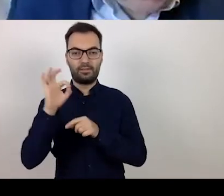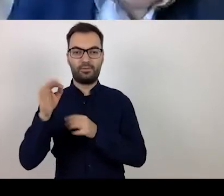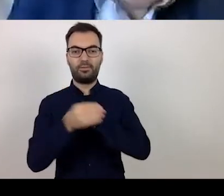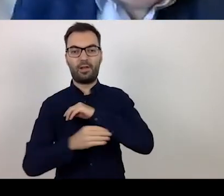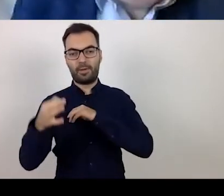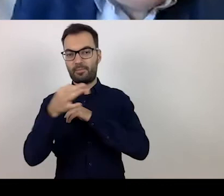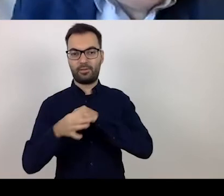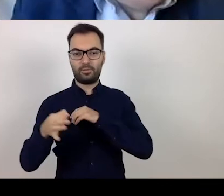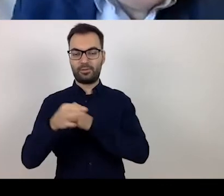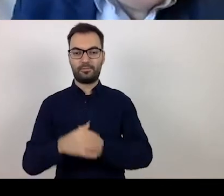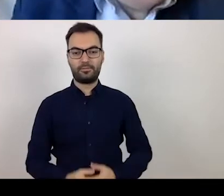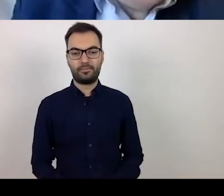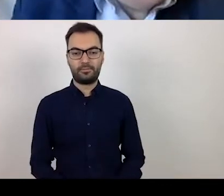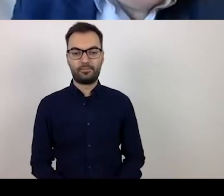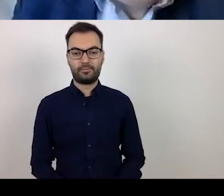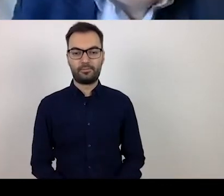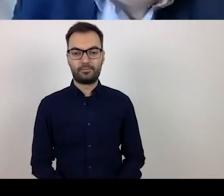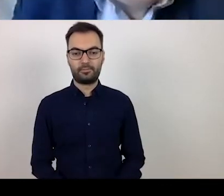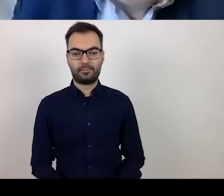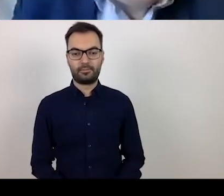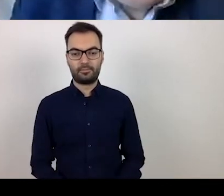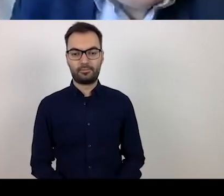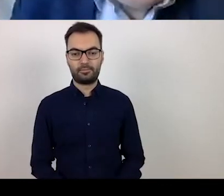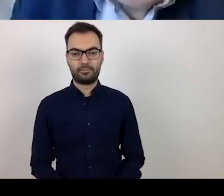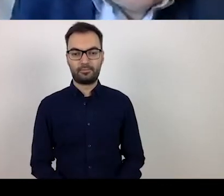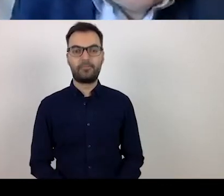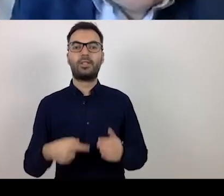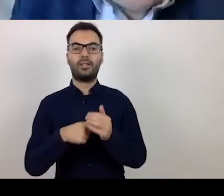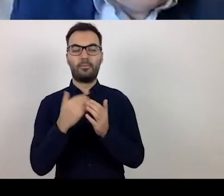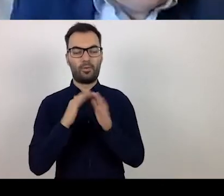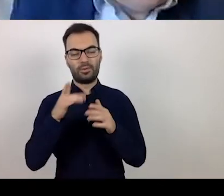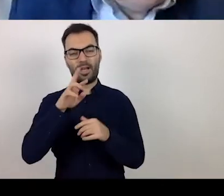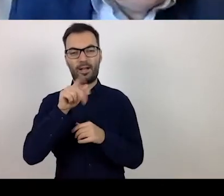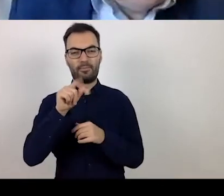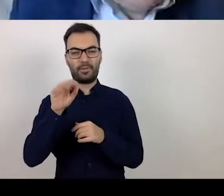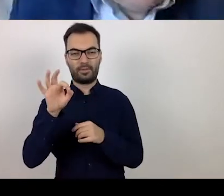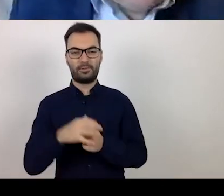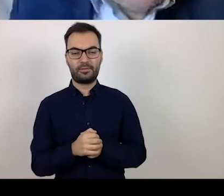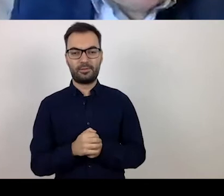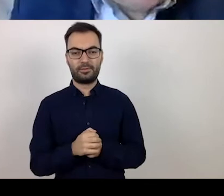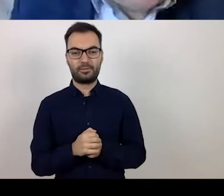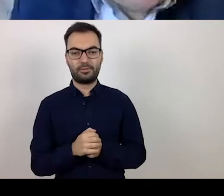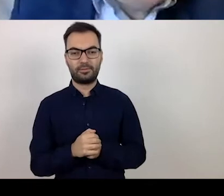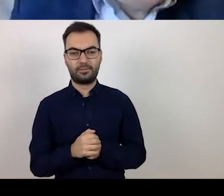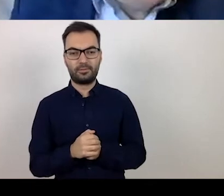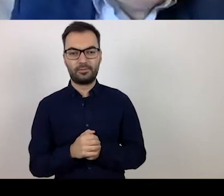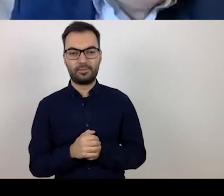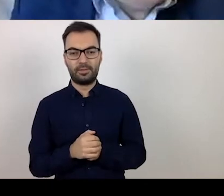As regards this training, we will carry it out in these three steps.